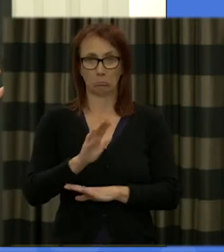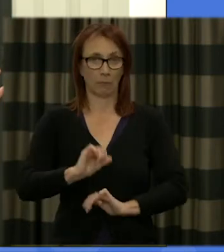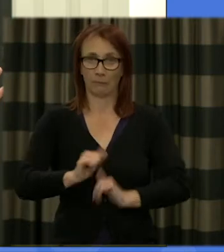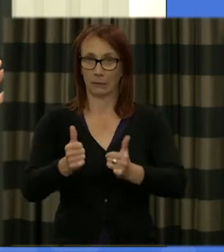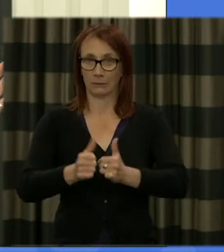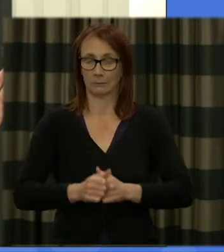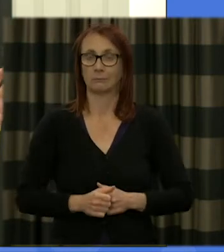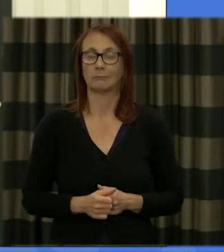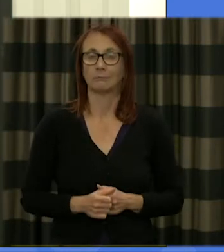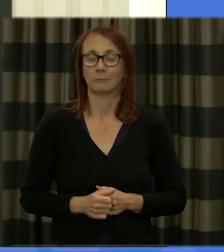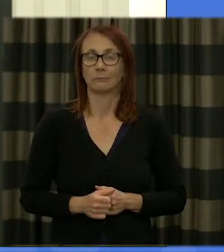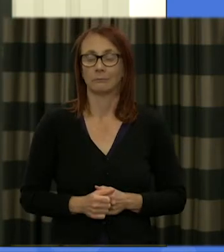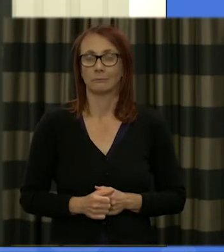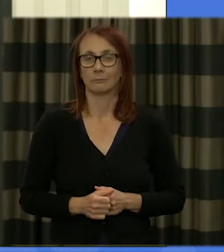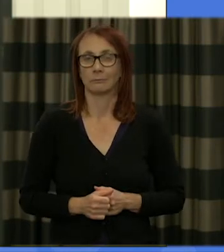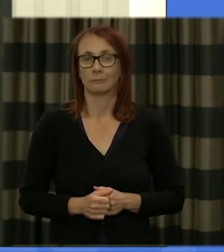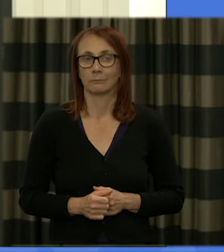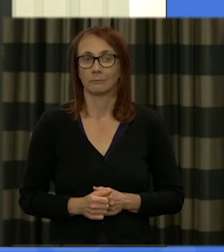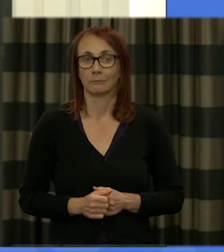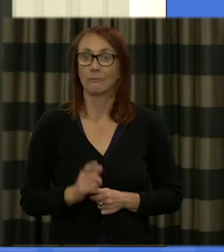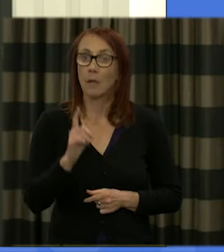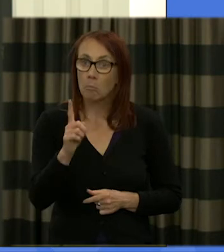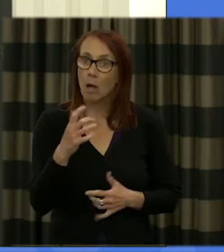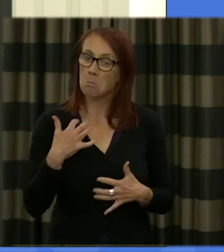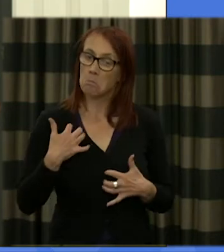if you don't want to but it is an interesting way to have your voice heard